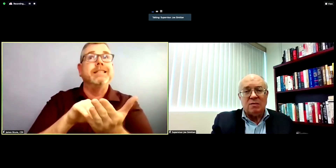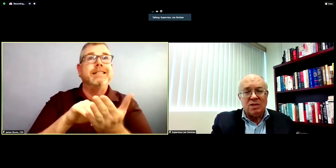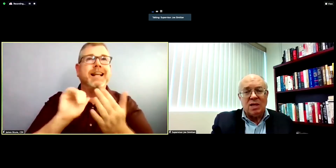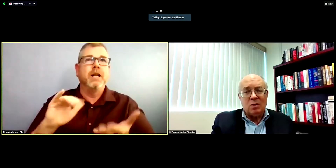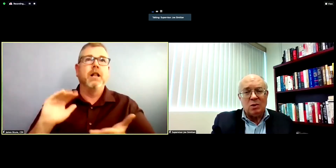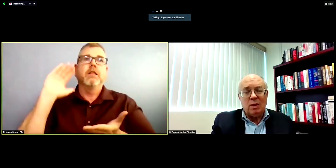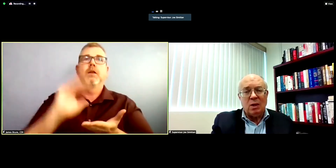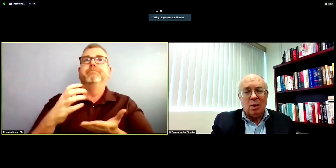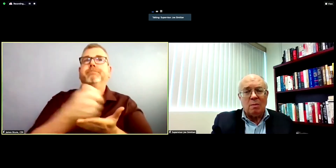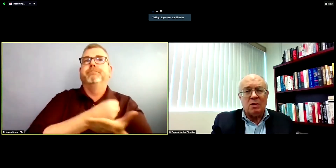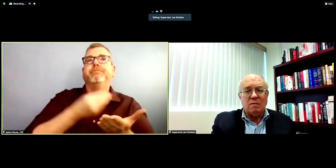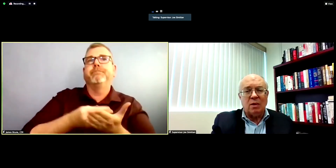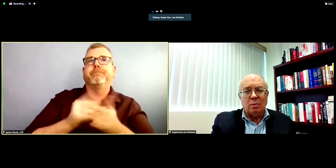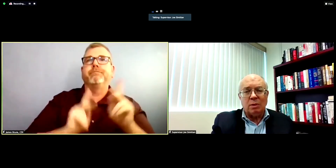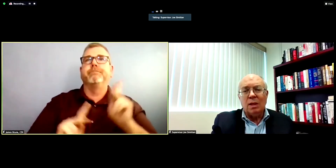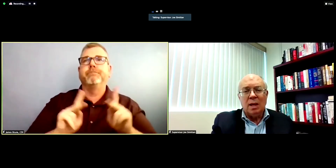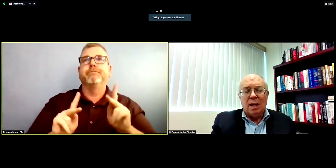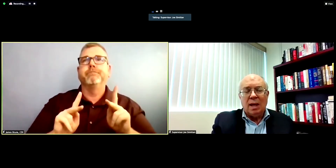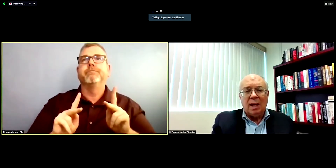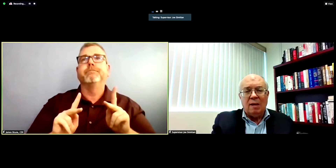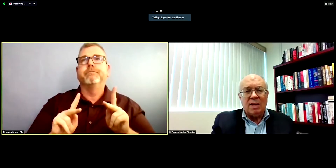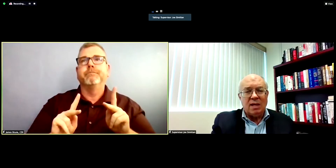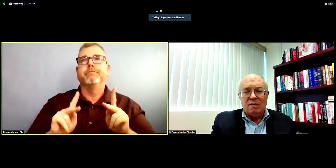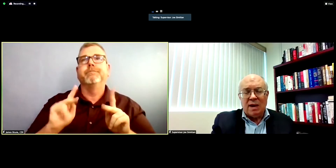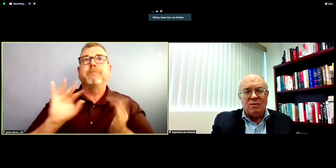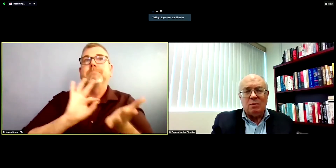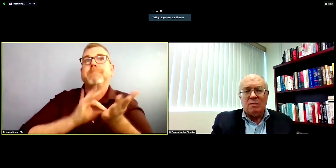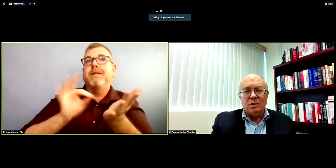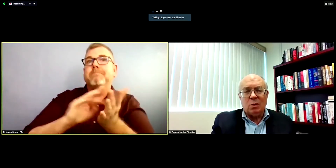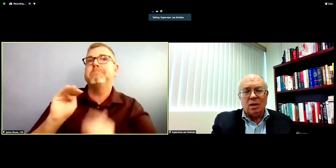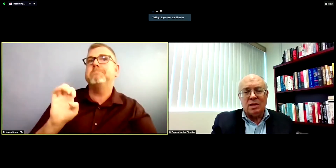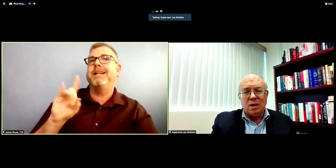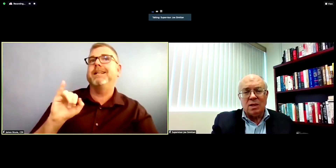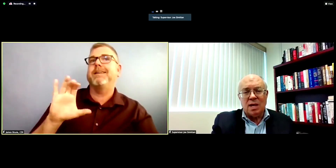of seniors who we know are most vulnerable of any of the five supervisorial districts,